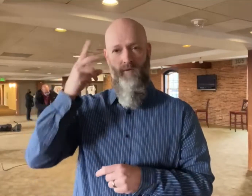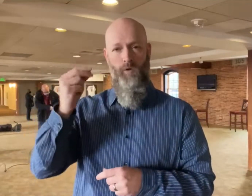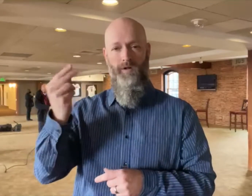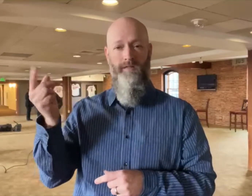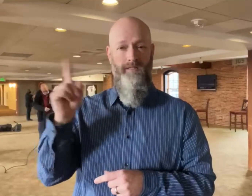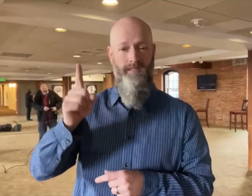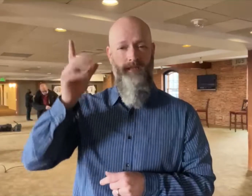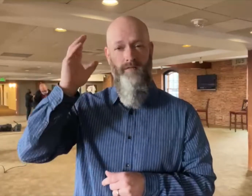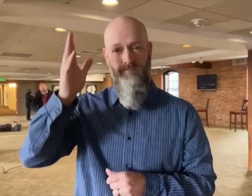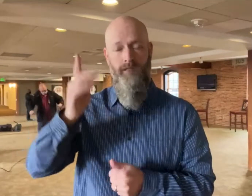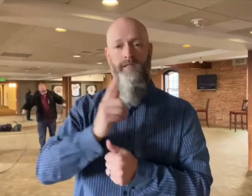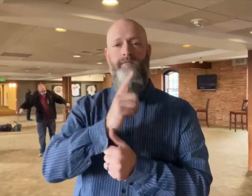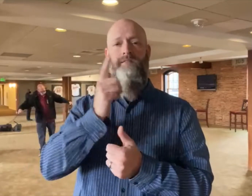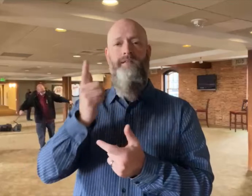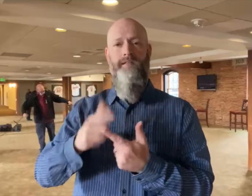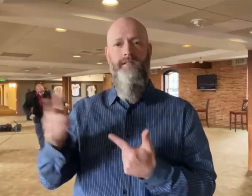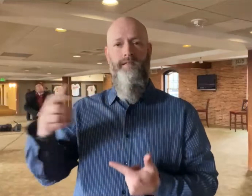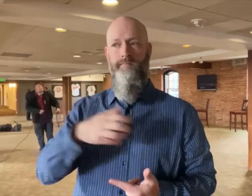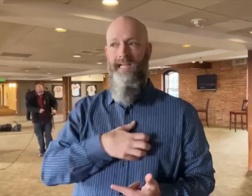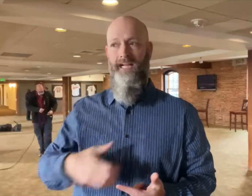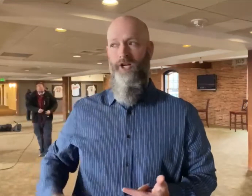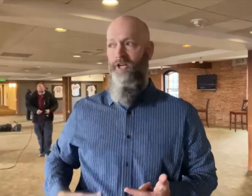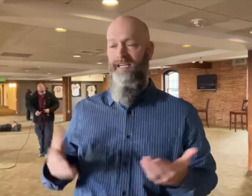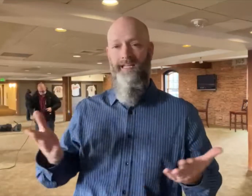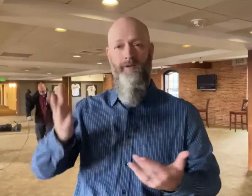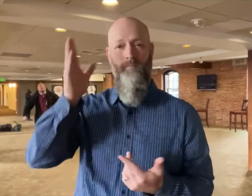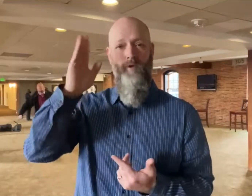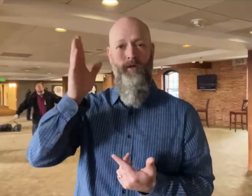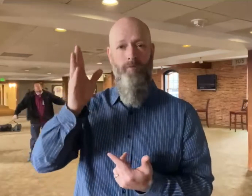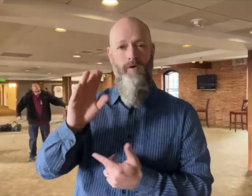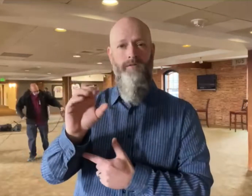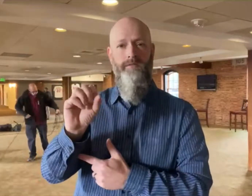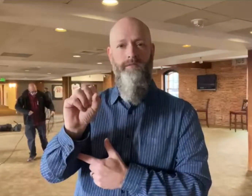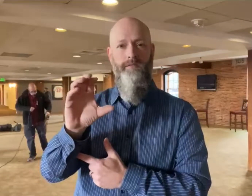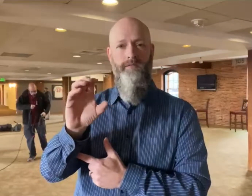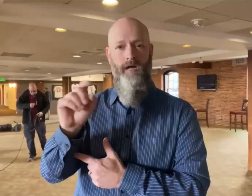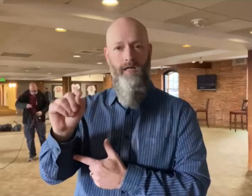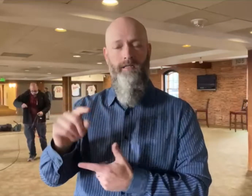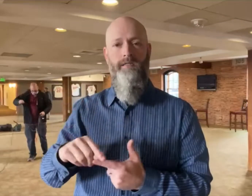The following presenters appeared at the press conference: Governor Larry Hogan; Mayor of Baltimore City, Brandon Scott;